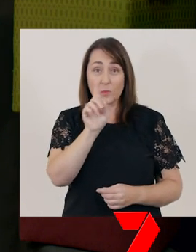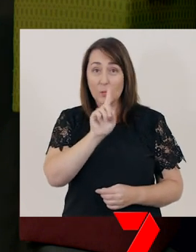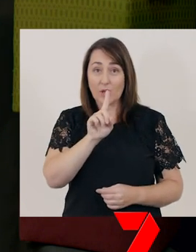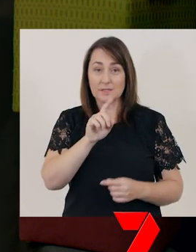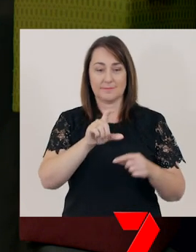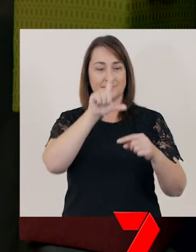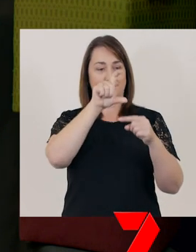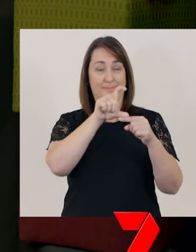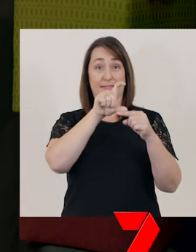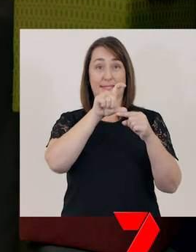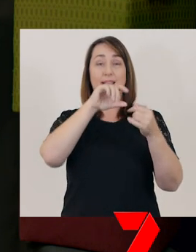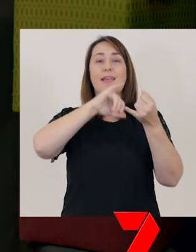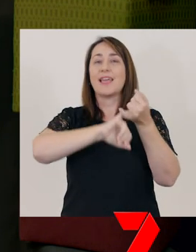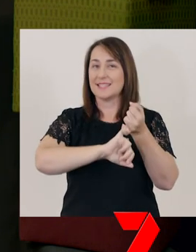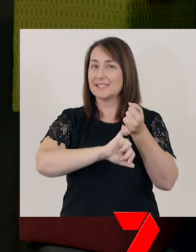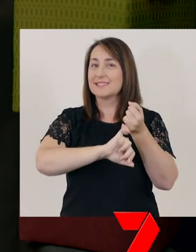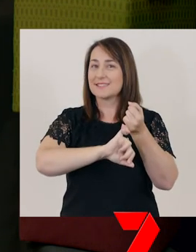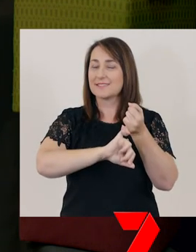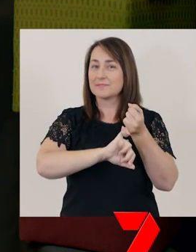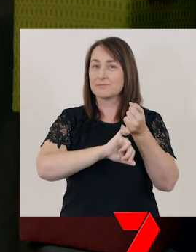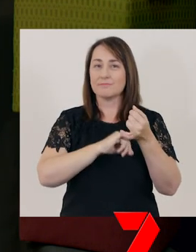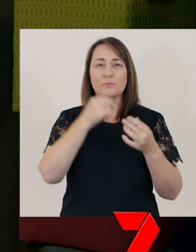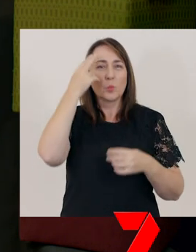It is also known as an upper-case letter.